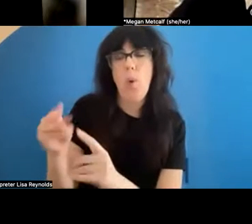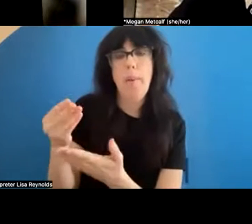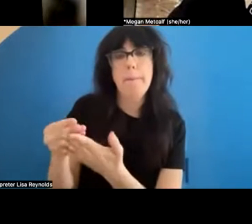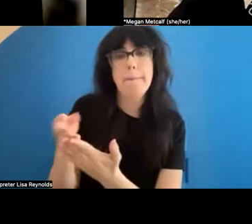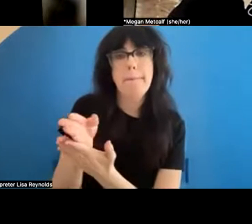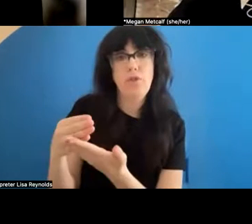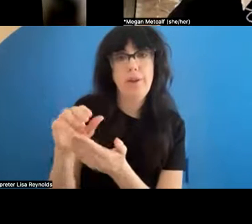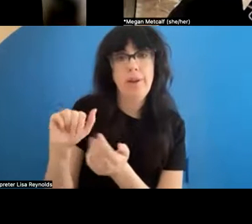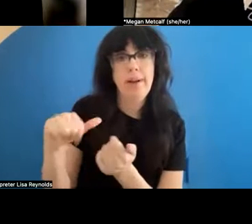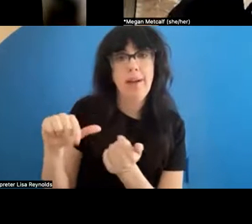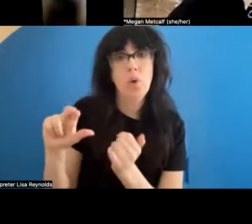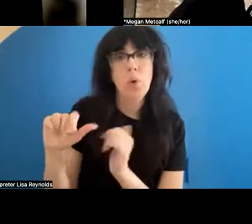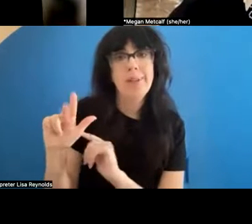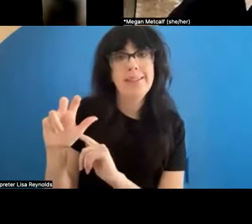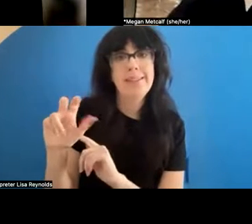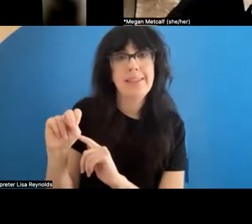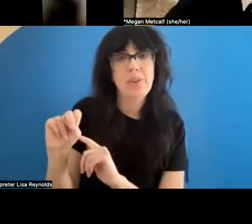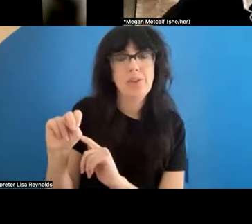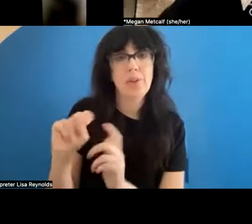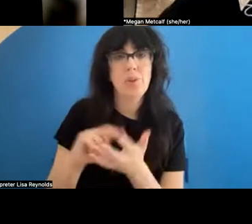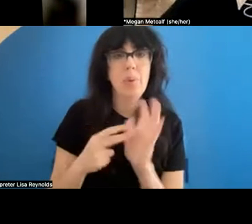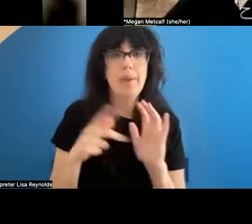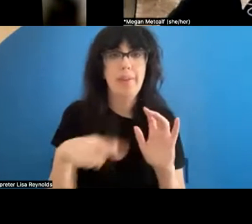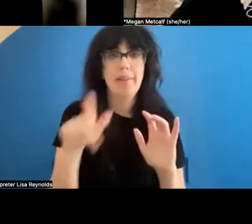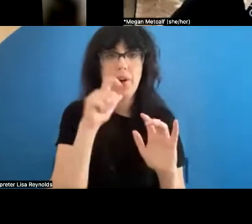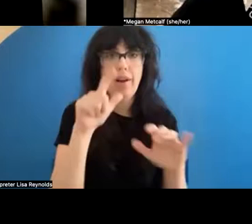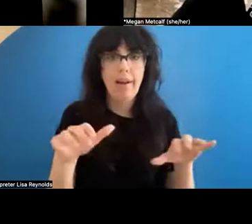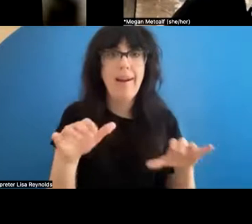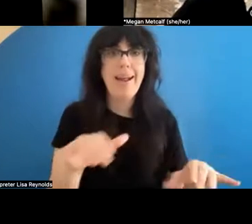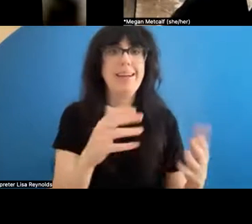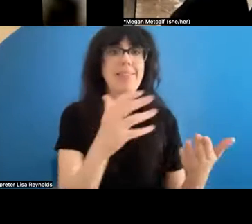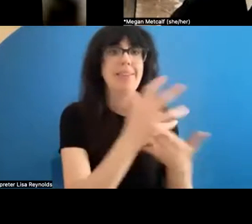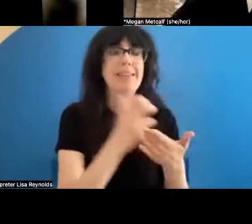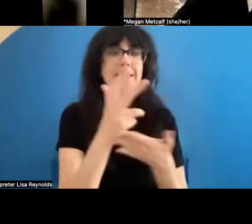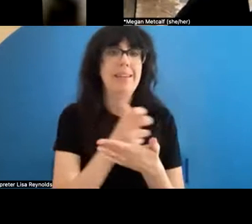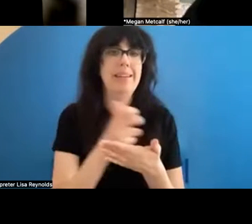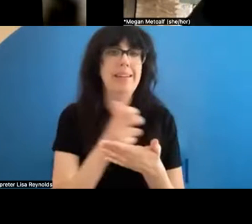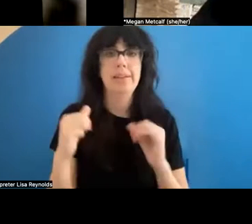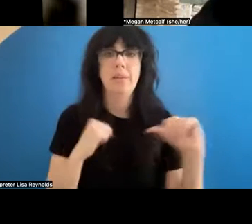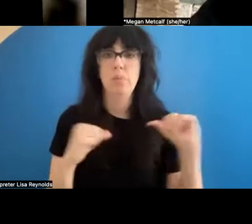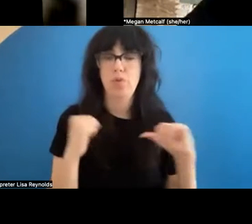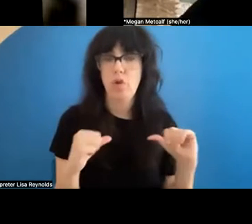don't actively collect performance at this point, and so there is no budget for collecting performance